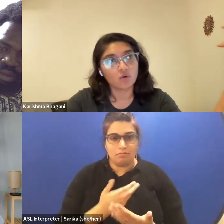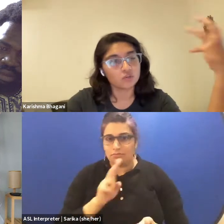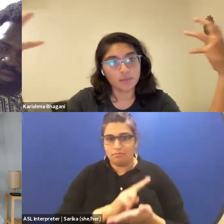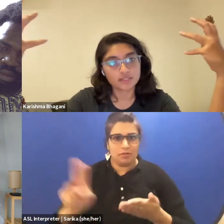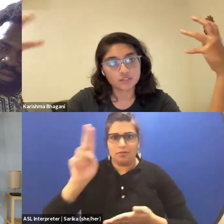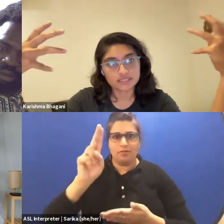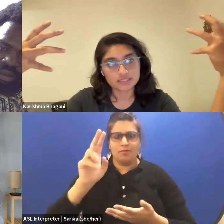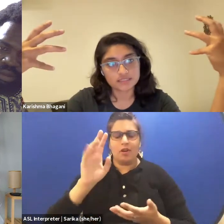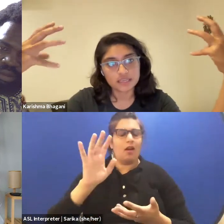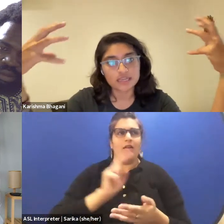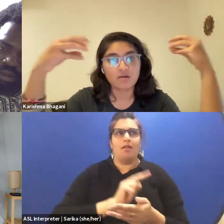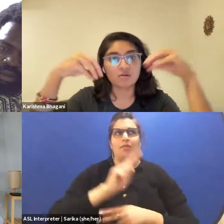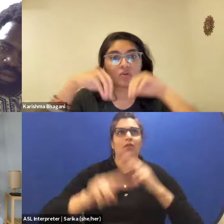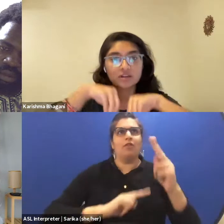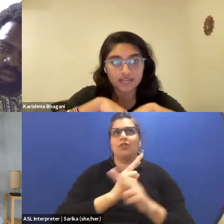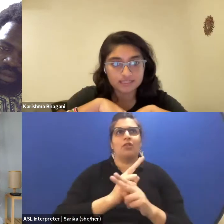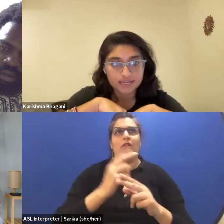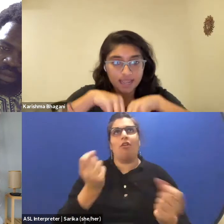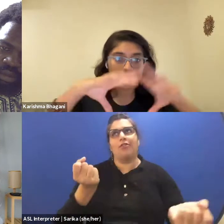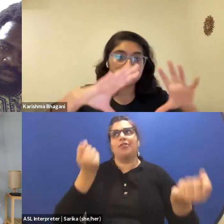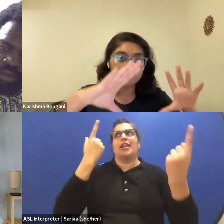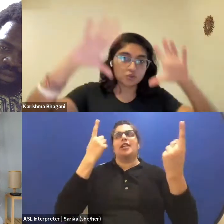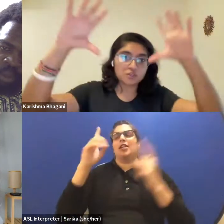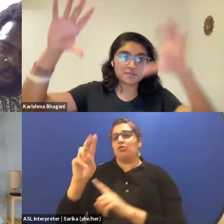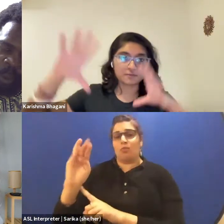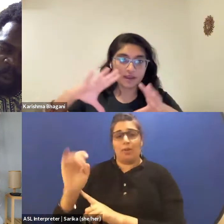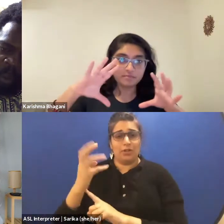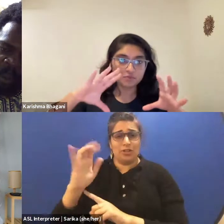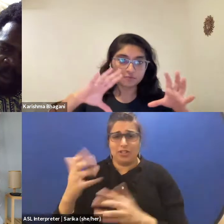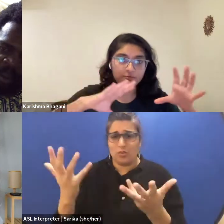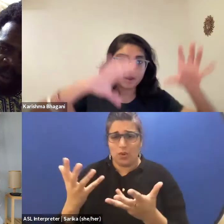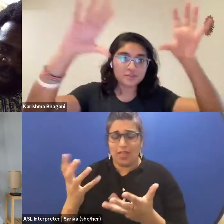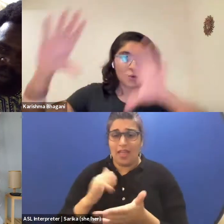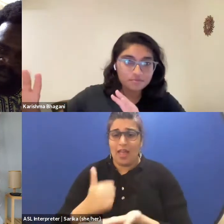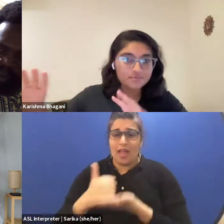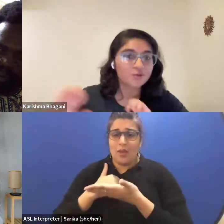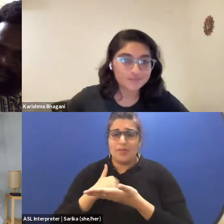of what dramaturgy is in our own context helps us to shift the frame, framestorm, so to speak,